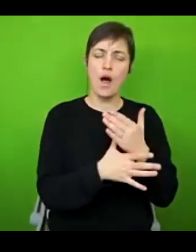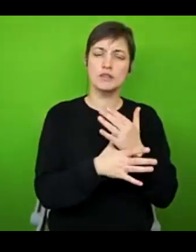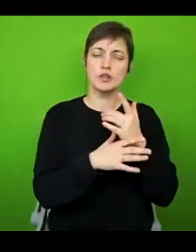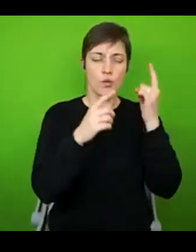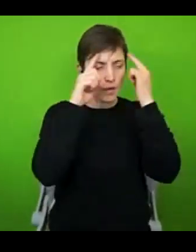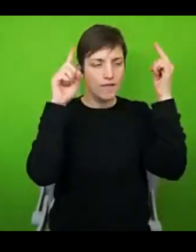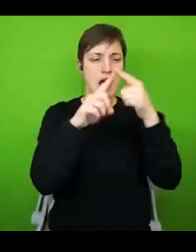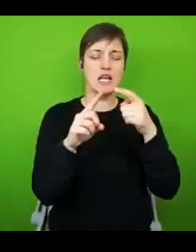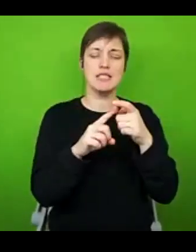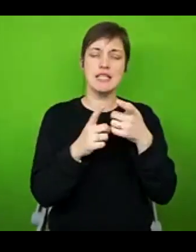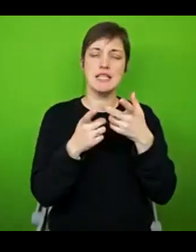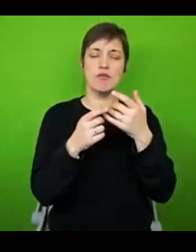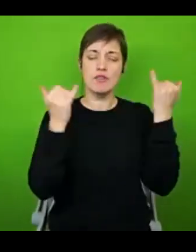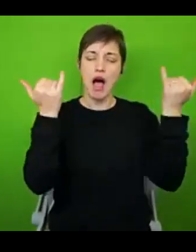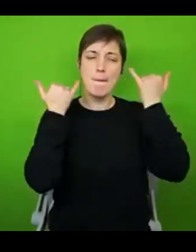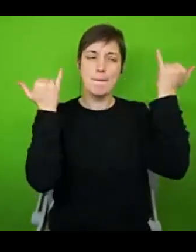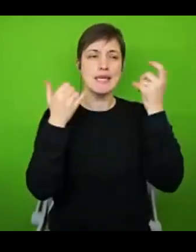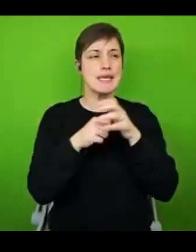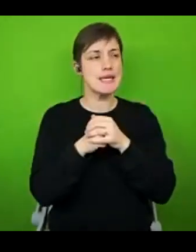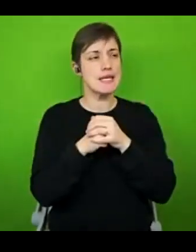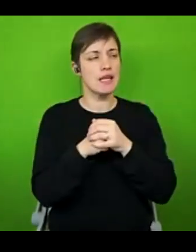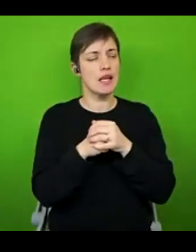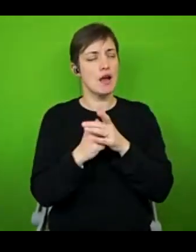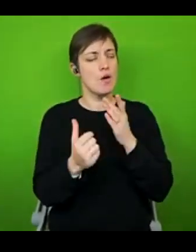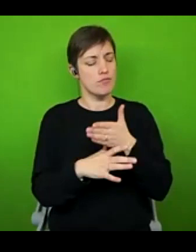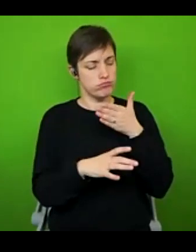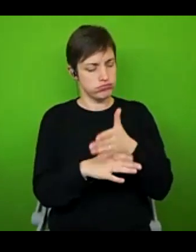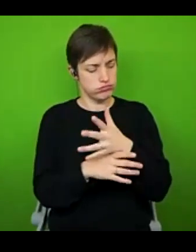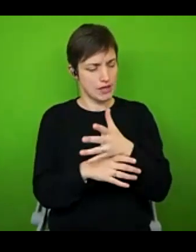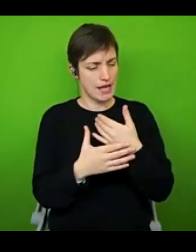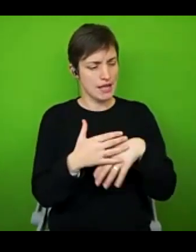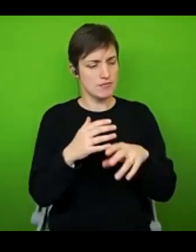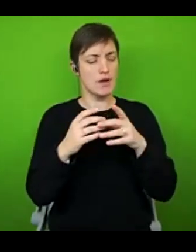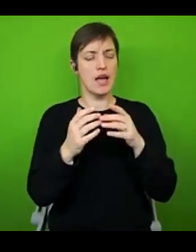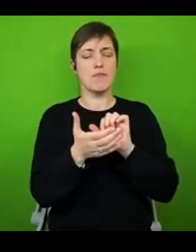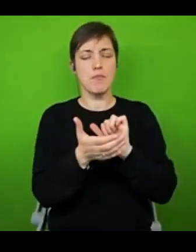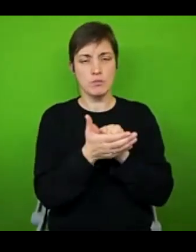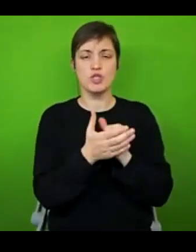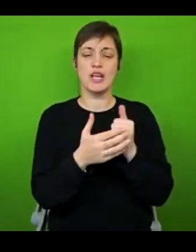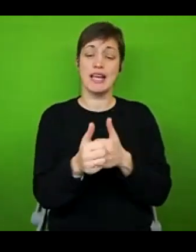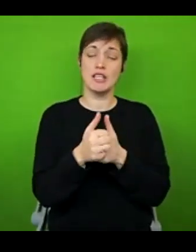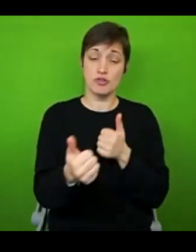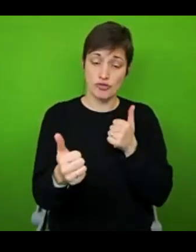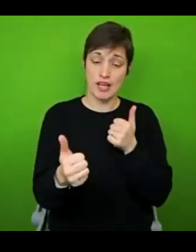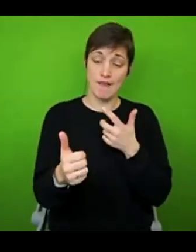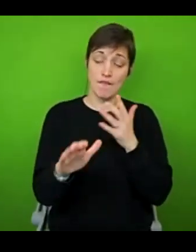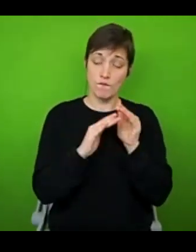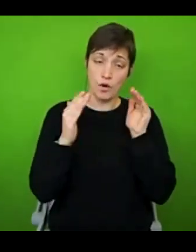done some great work about disability and chronic illness inclusion in the publishing industry. I'll try if you're